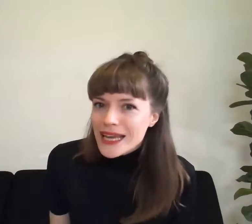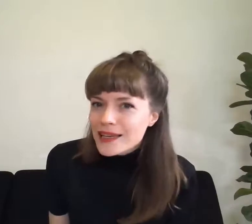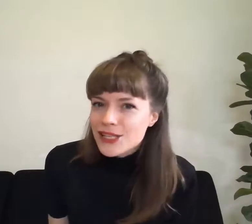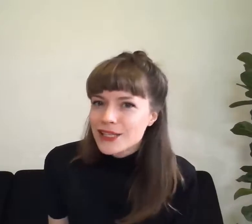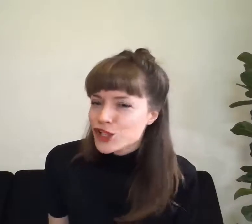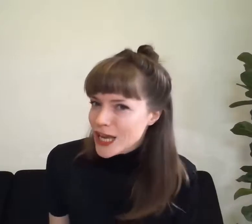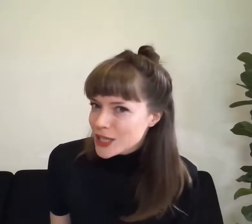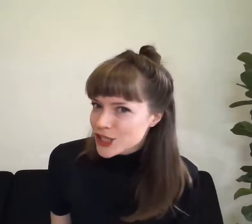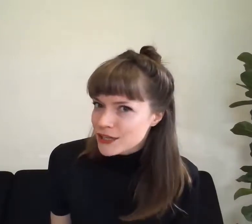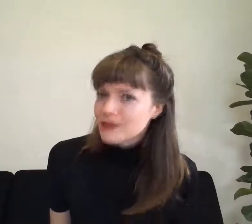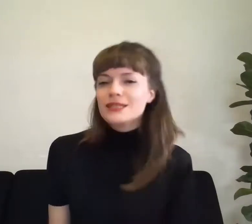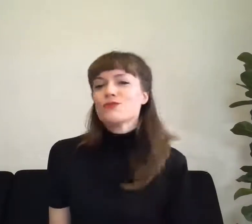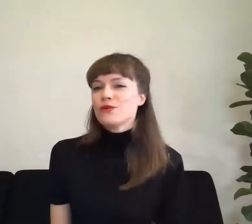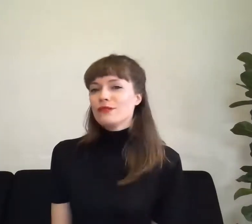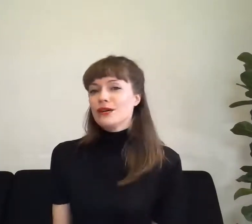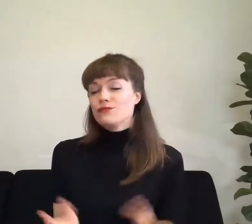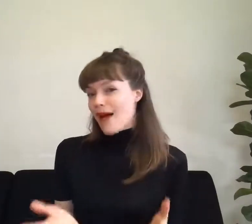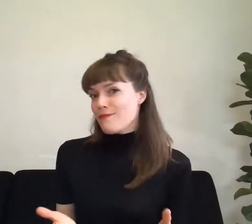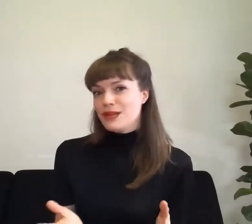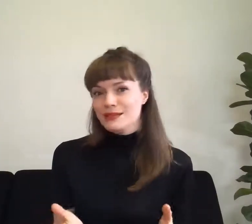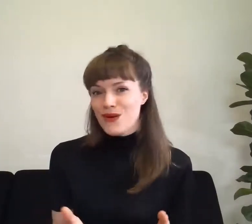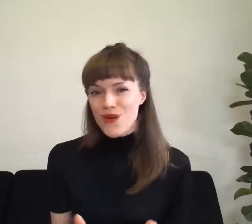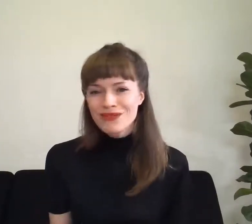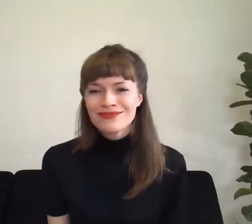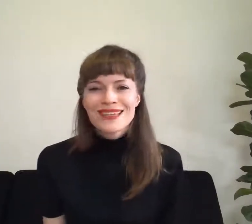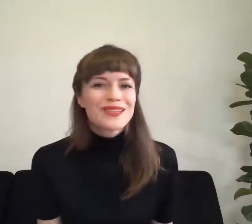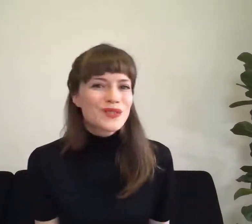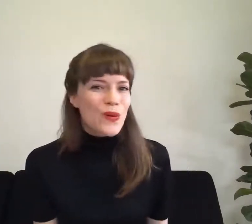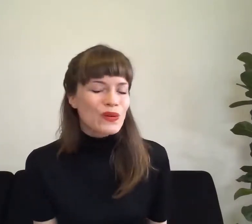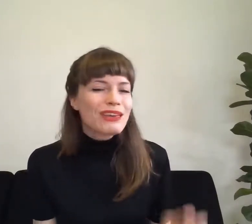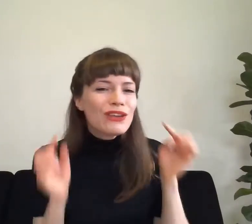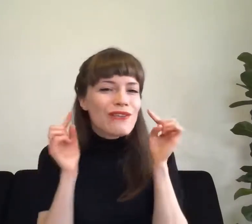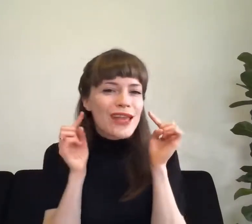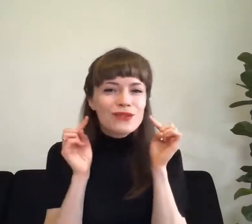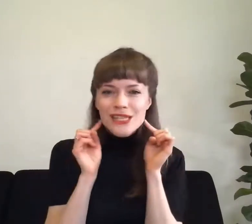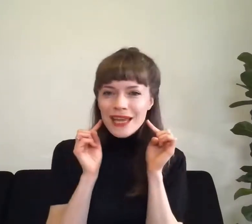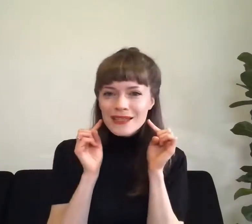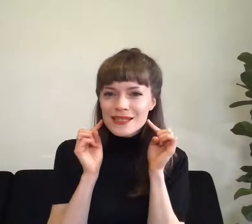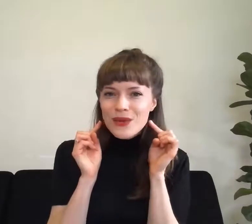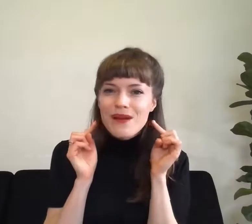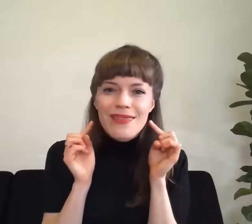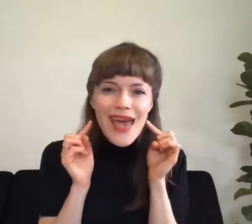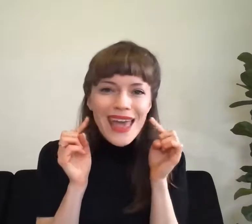Cheek chin, Cheek chin. It's more of a rhyme than a song. So can you find your cheeks? Where are they?